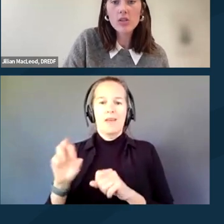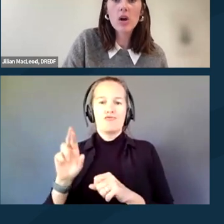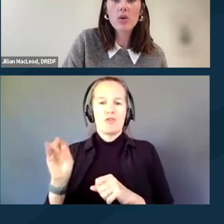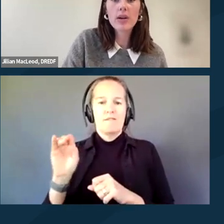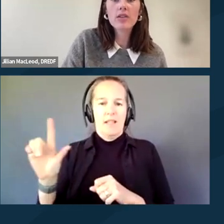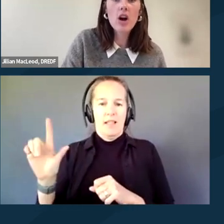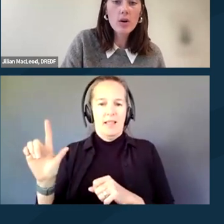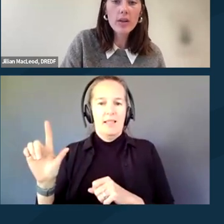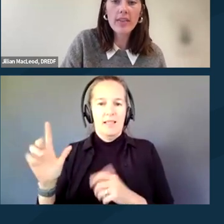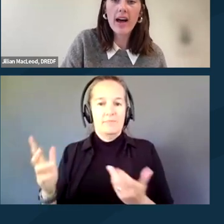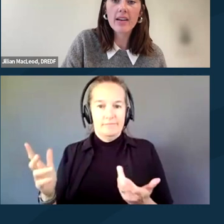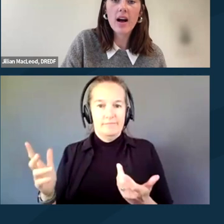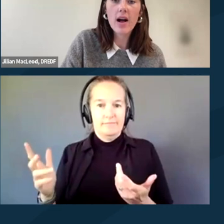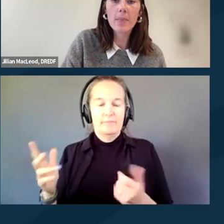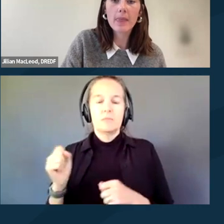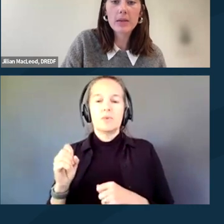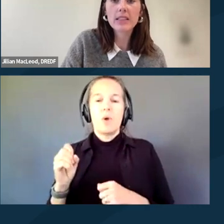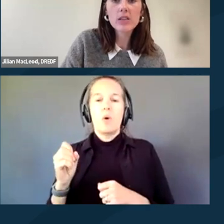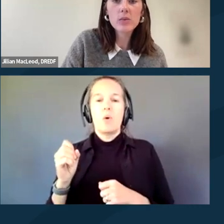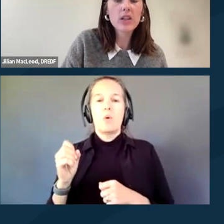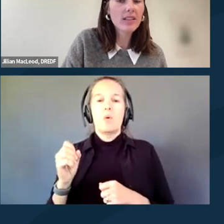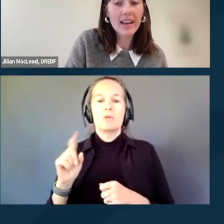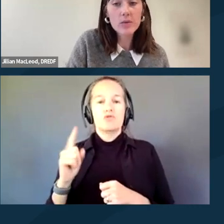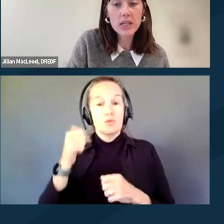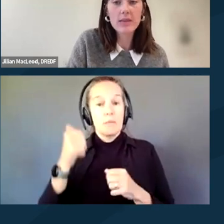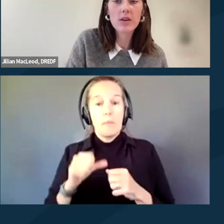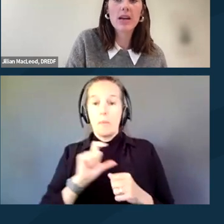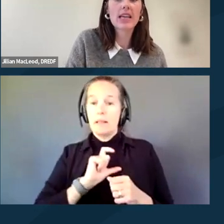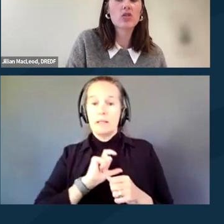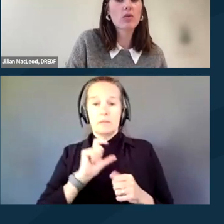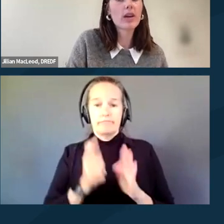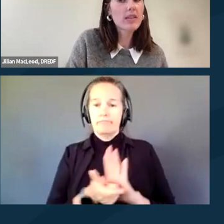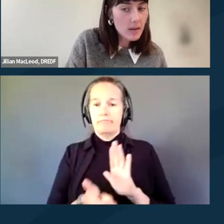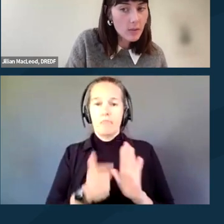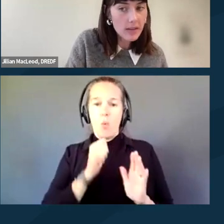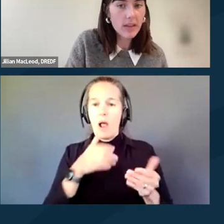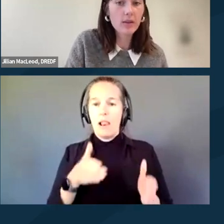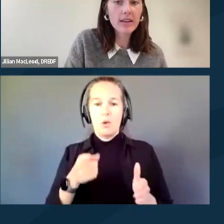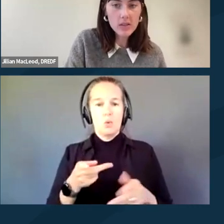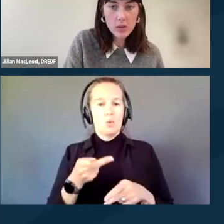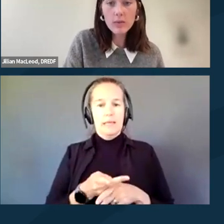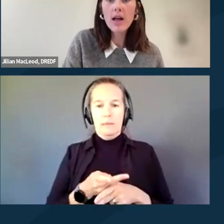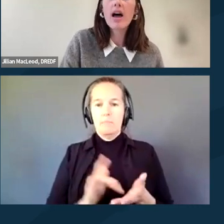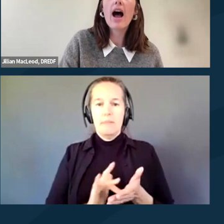So know that the police will not allow you to keep your medication with you if they arrest you